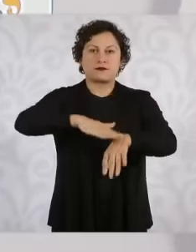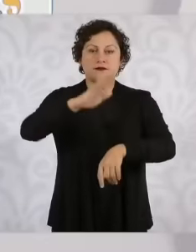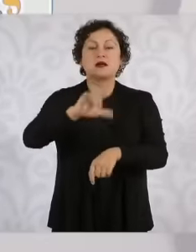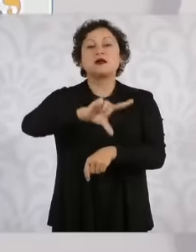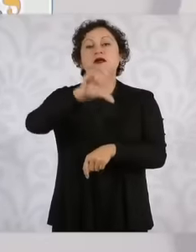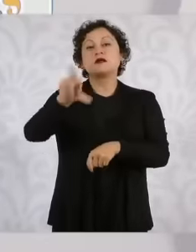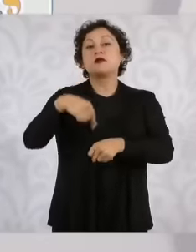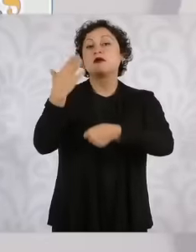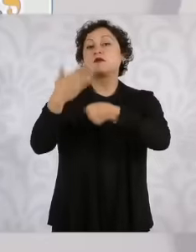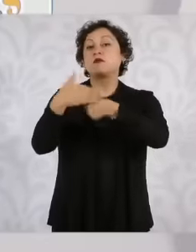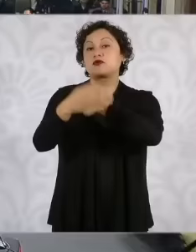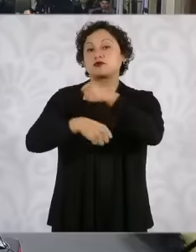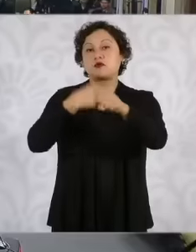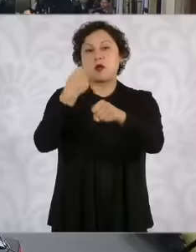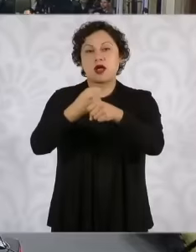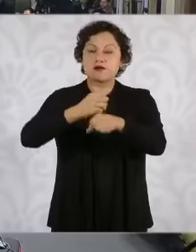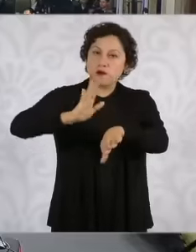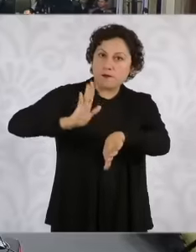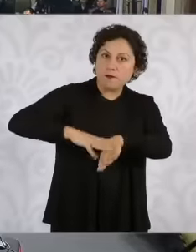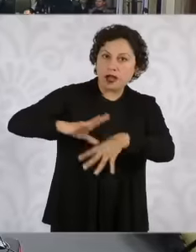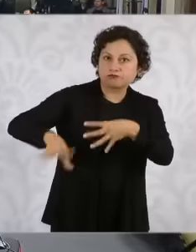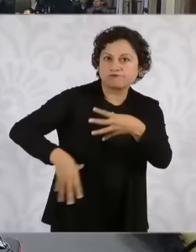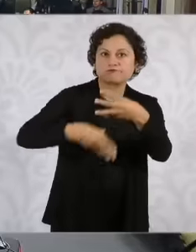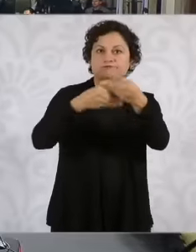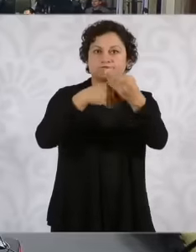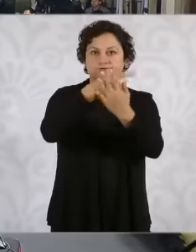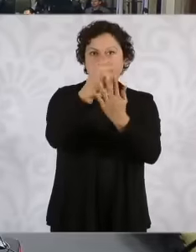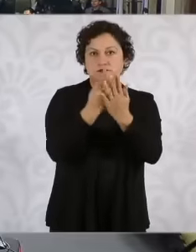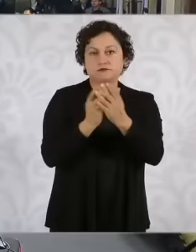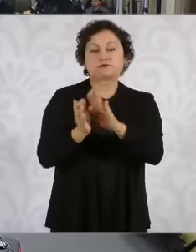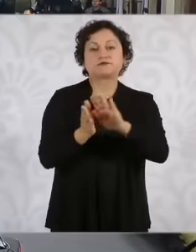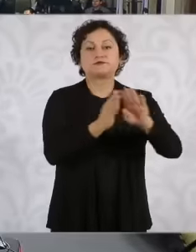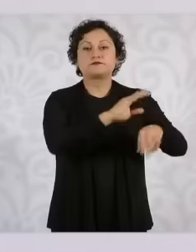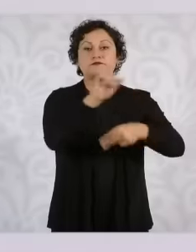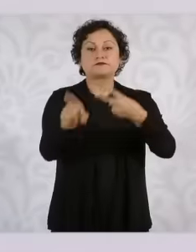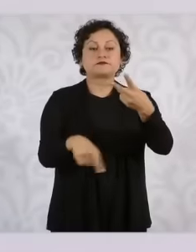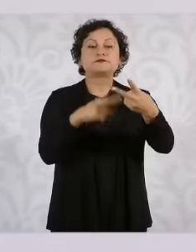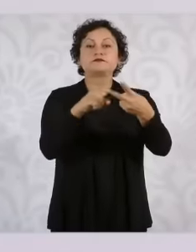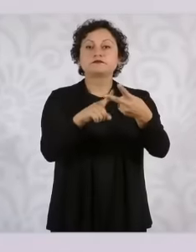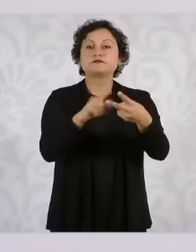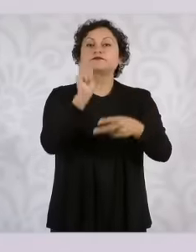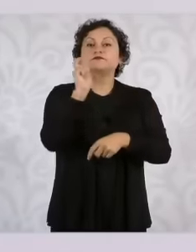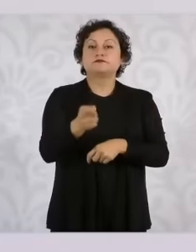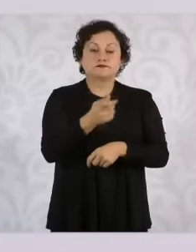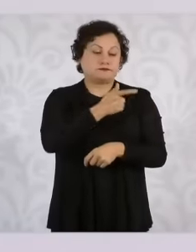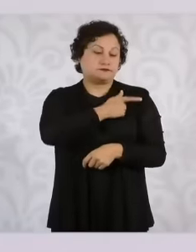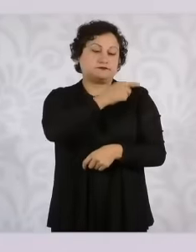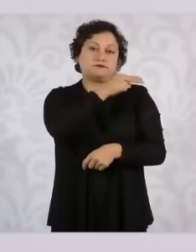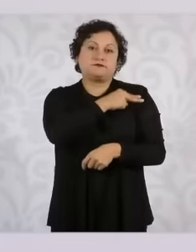two programs, consolidation of the national guard, the national guard is already part